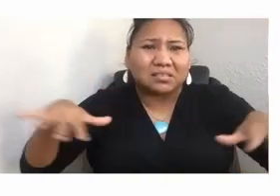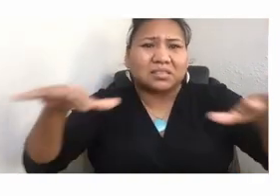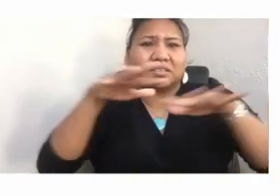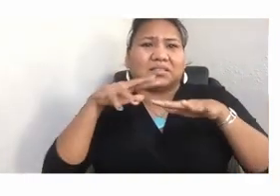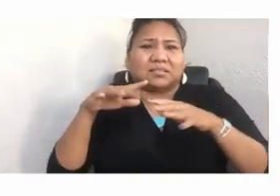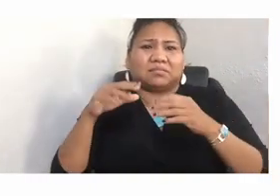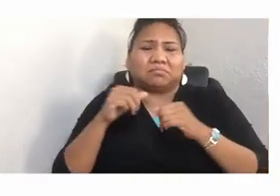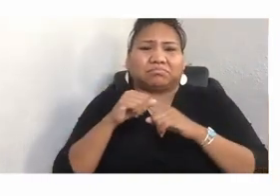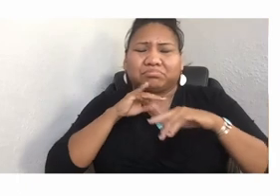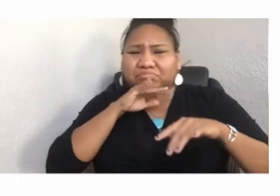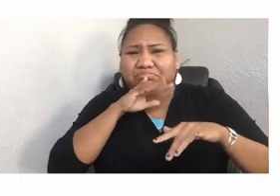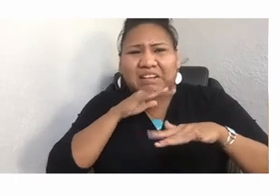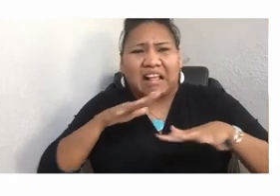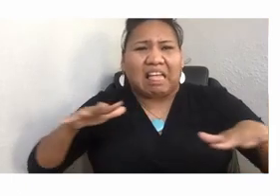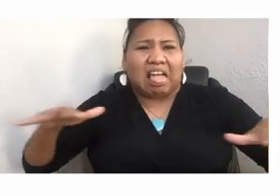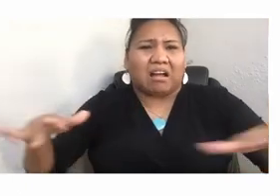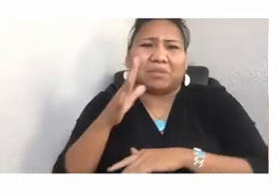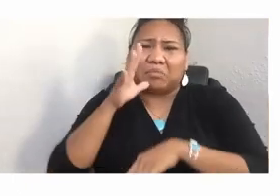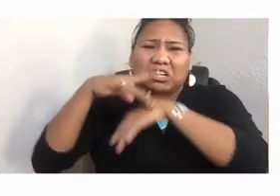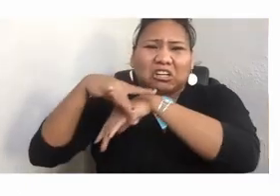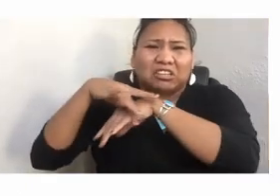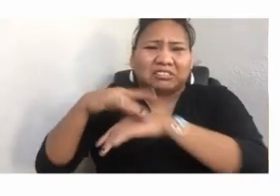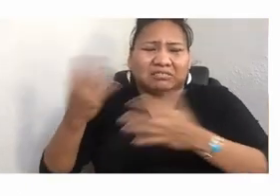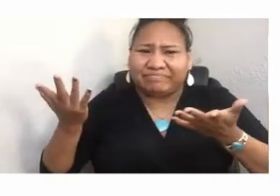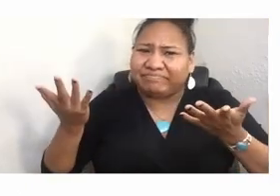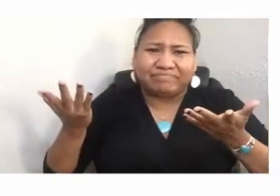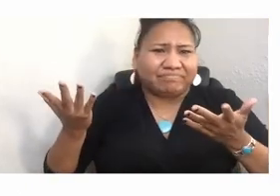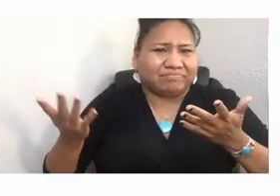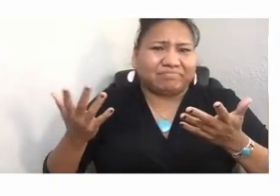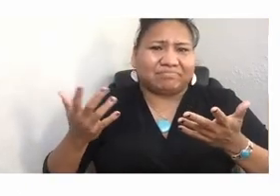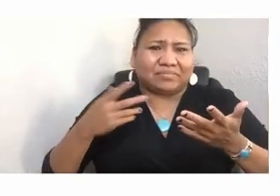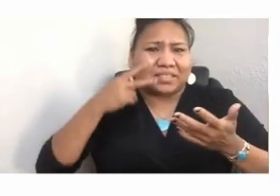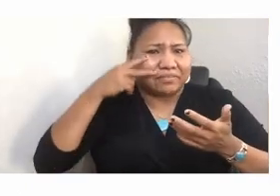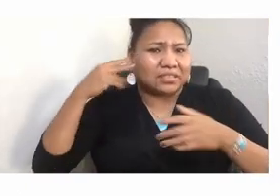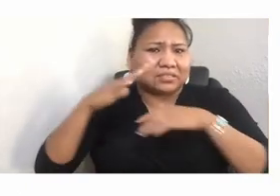at the forefront of almost every major environmental protection movement in the United States.